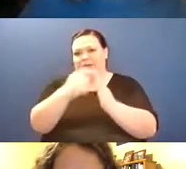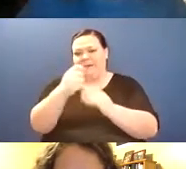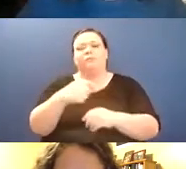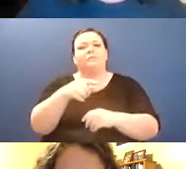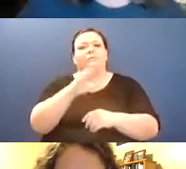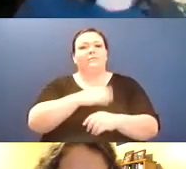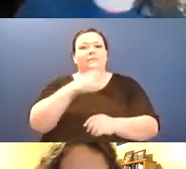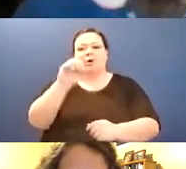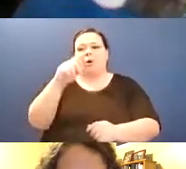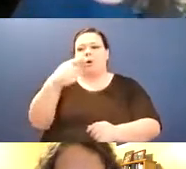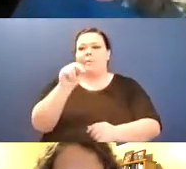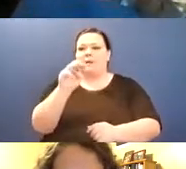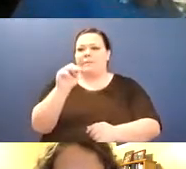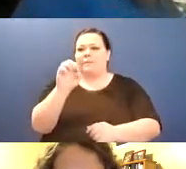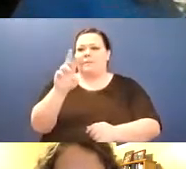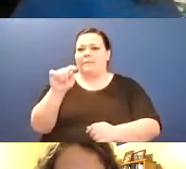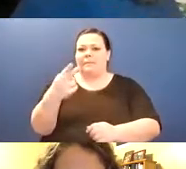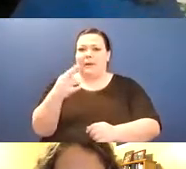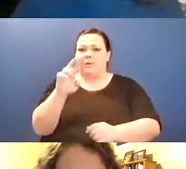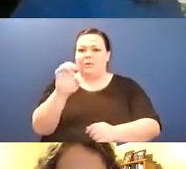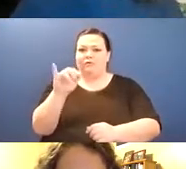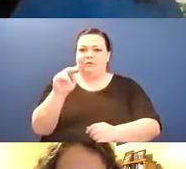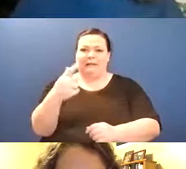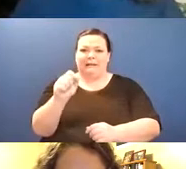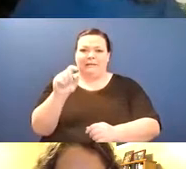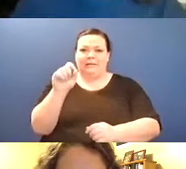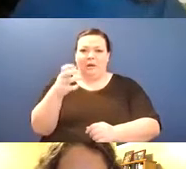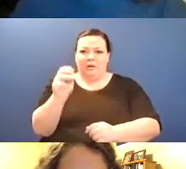which Gwen will post in the chat if anybody is interested in even giving five bucks to that,